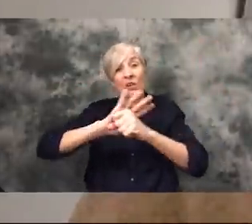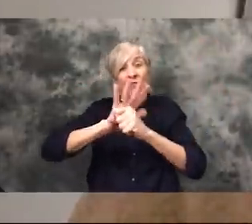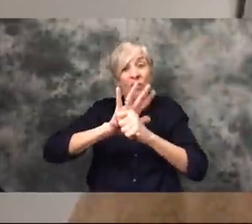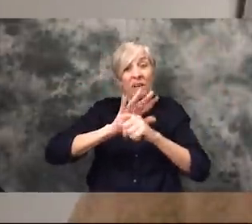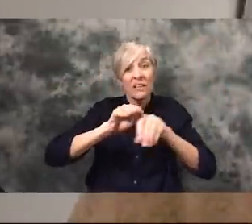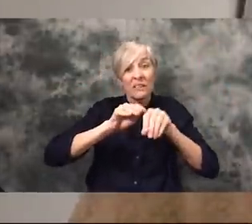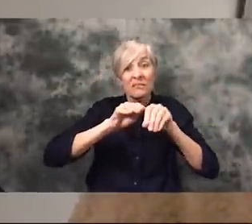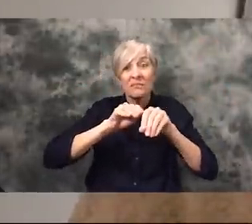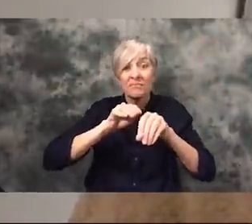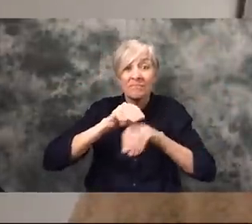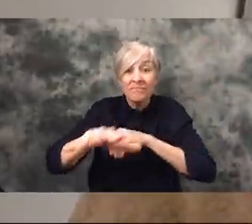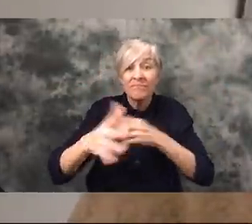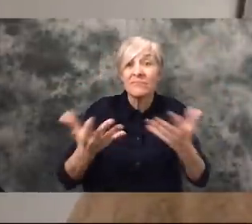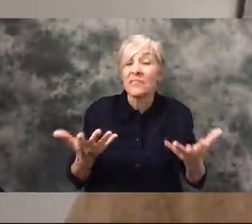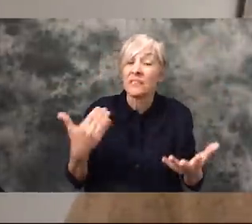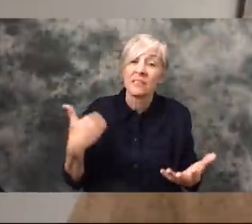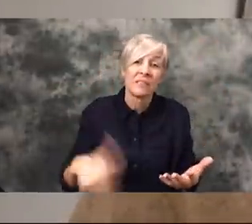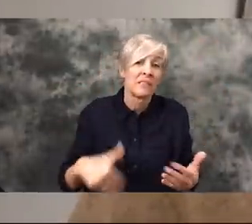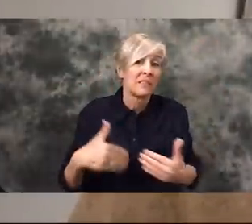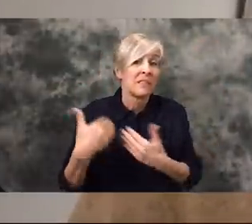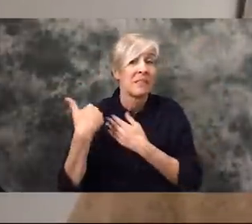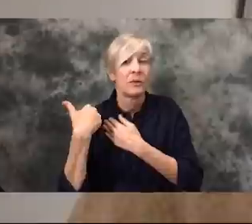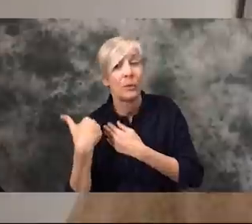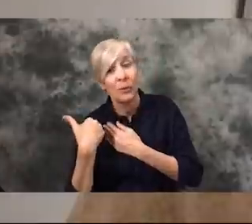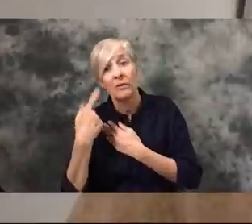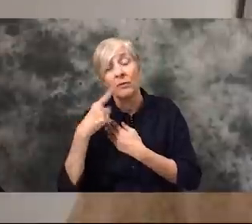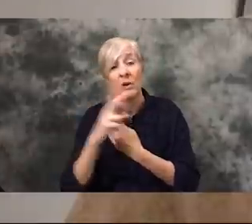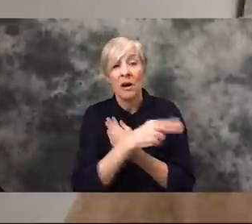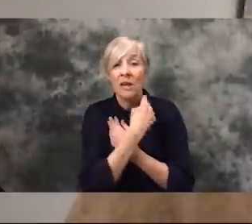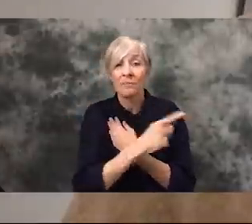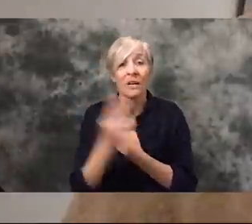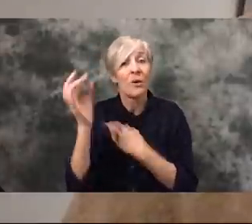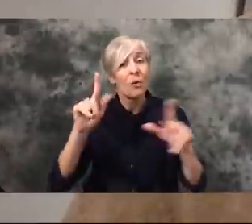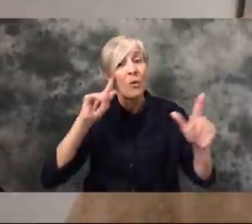So, hopefully, it will do something about that here soon.